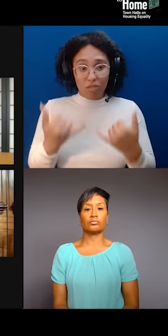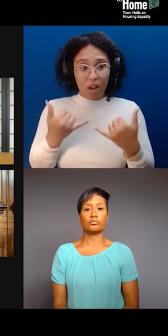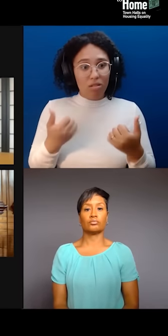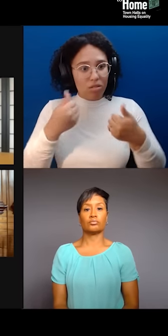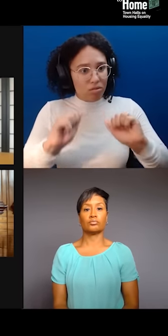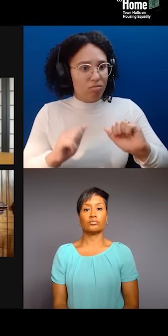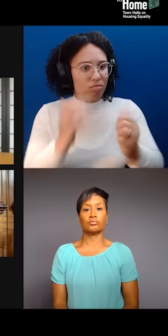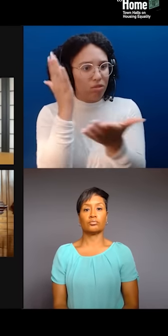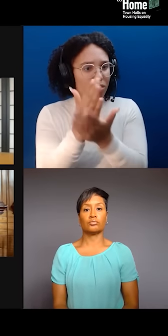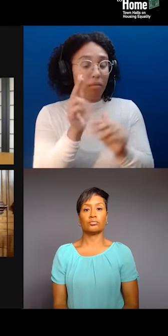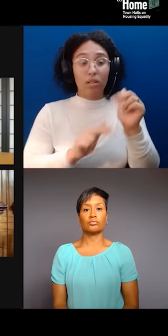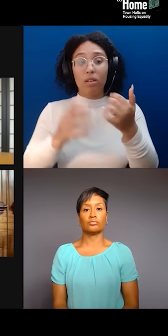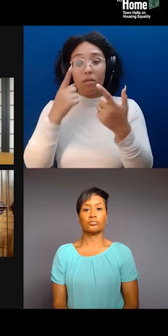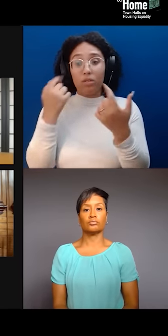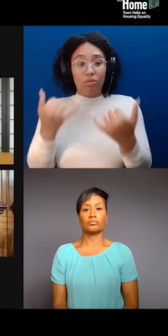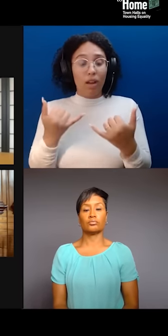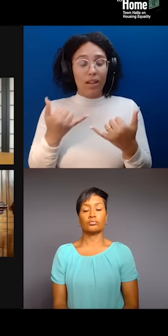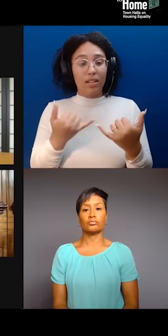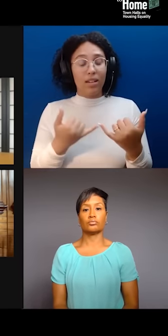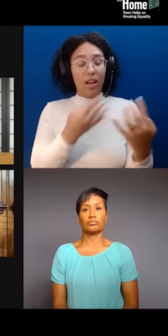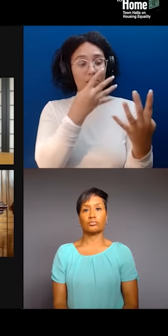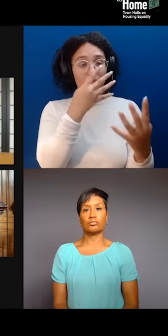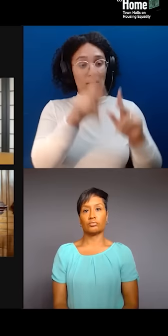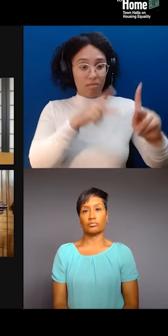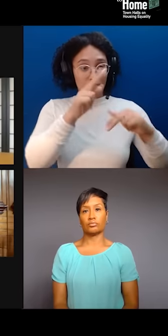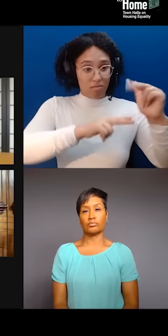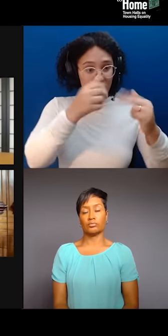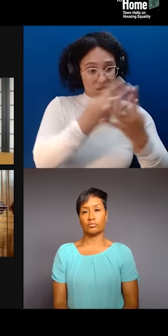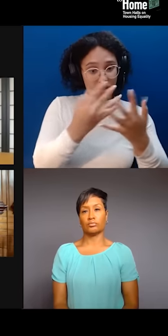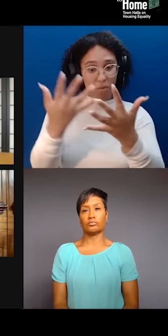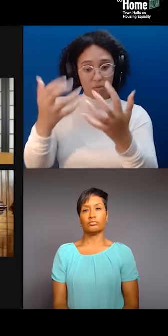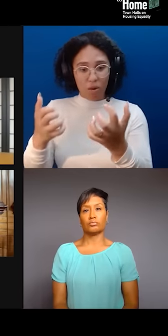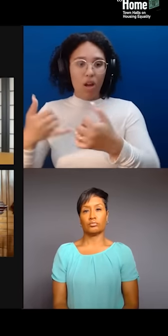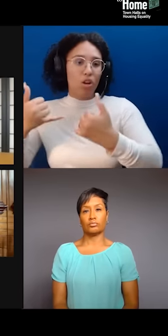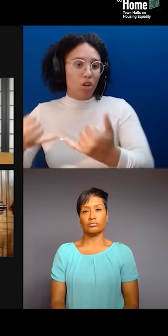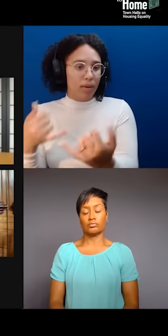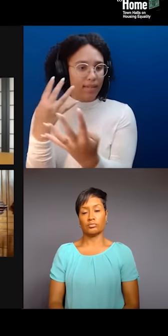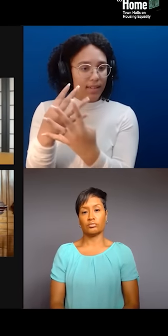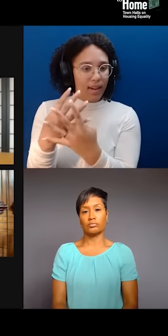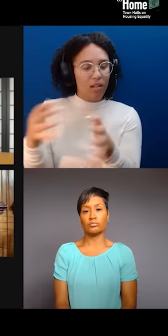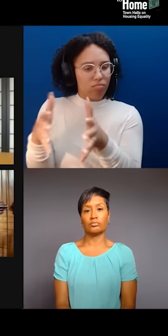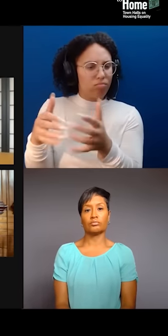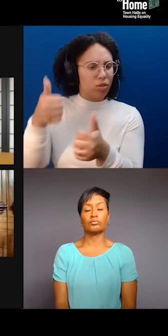and build this tallest 40-storey jail. Again, tallest jail in the world that they wanna build.